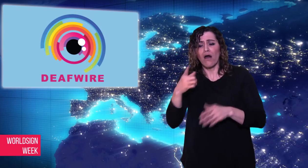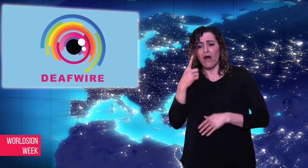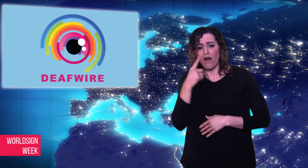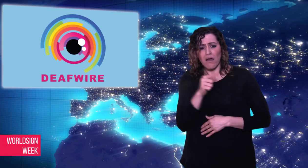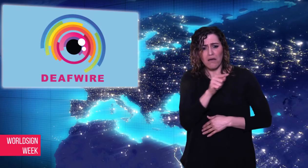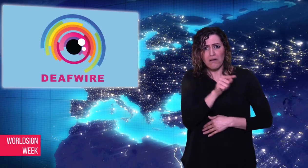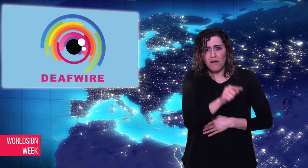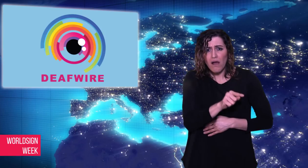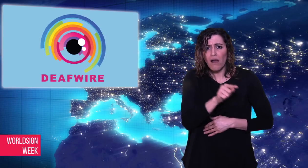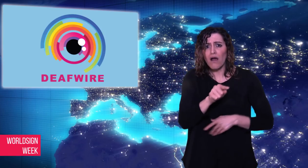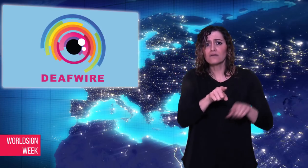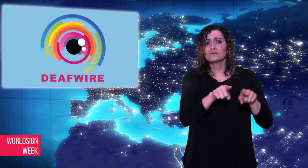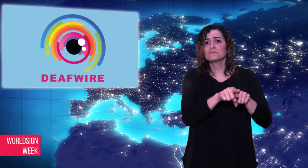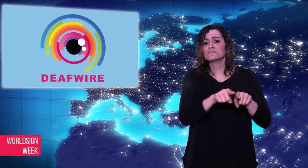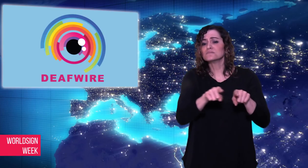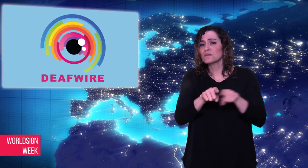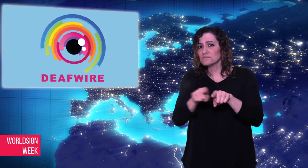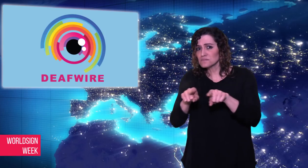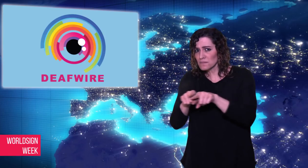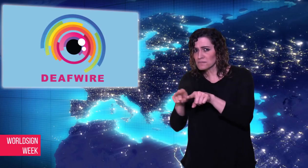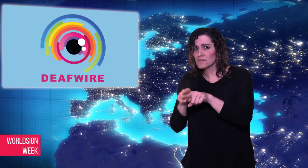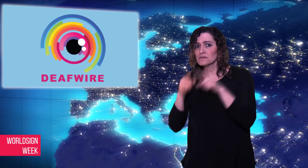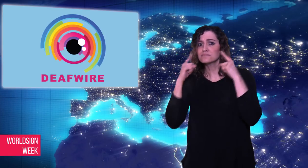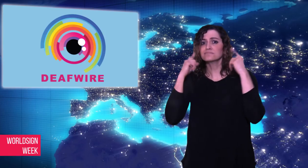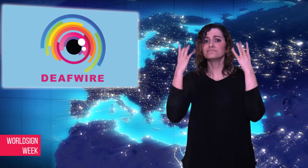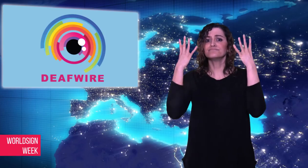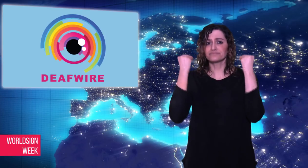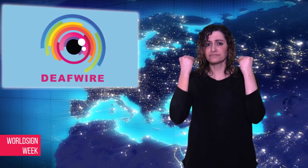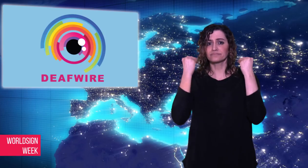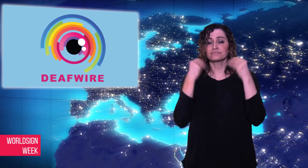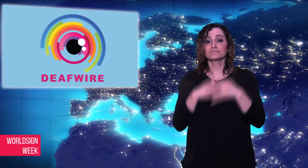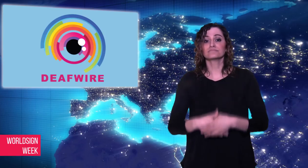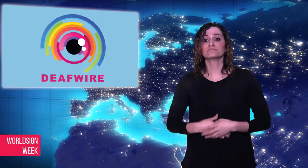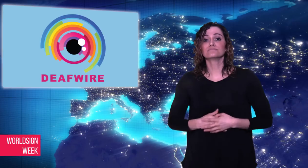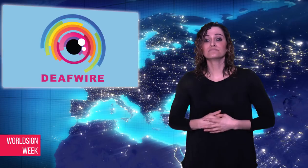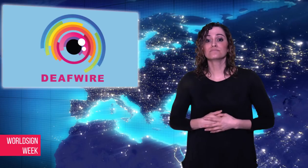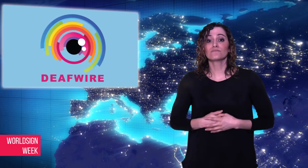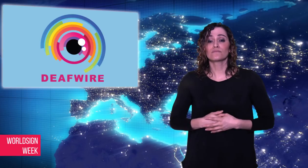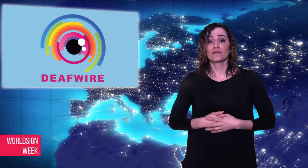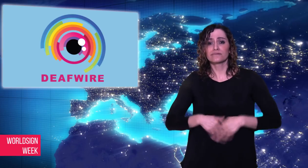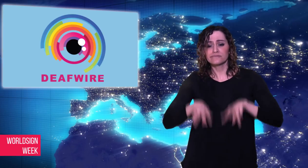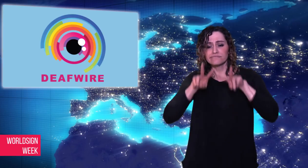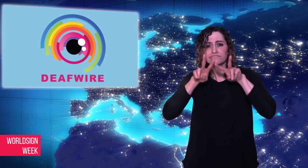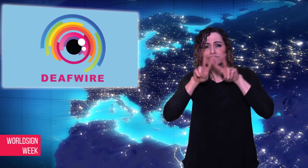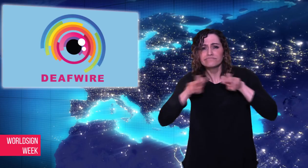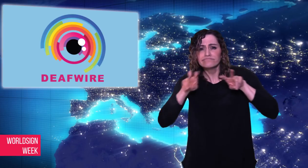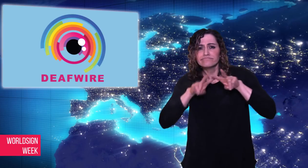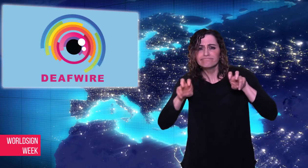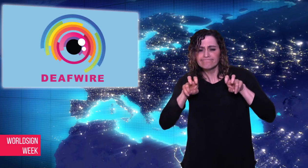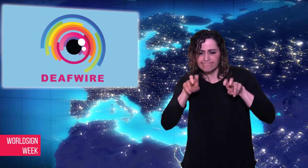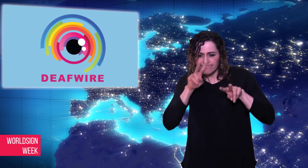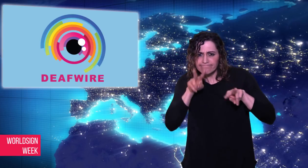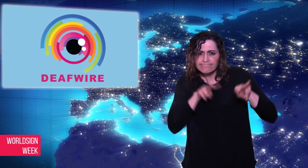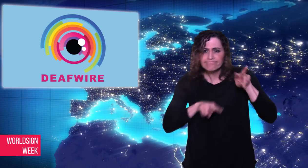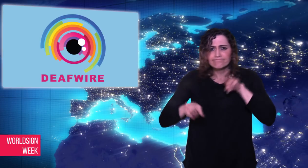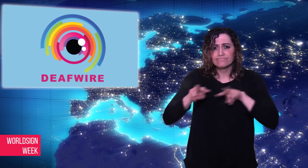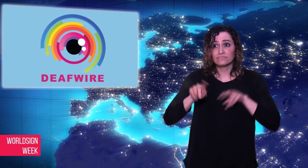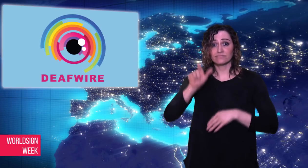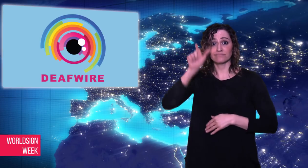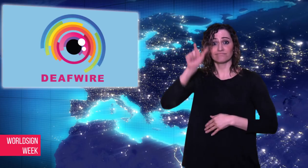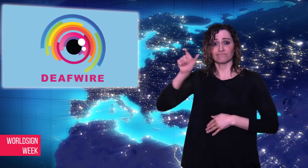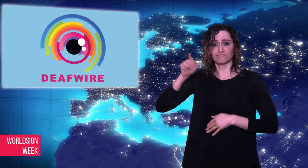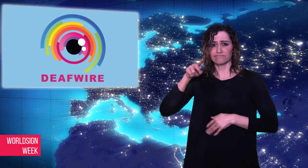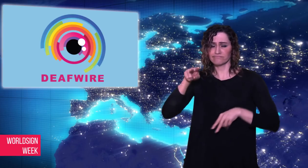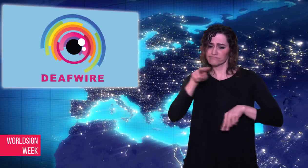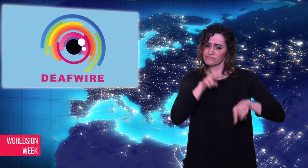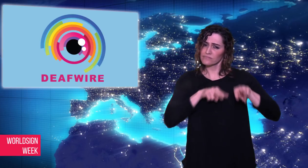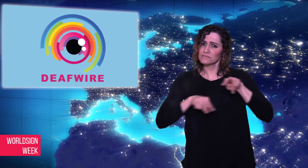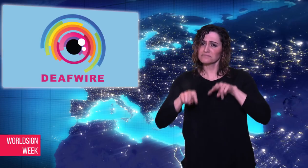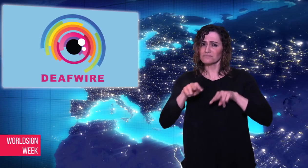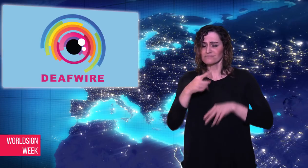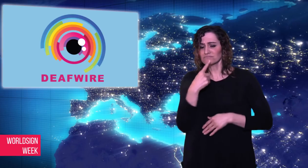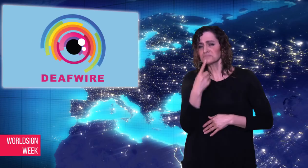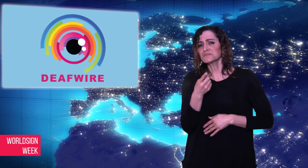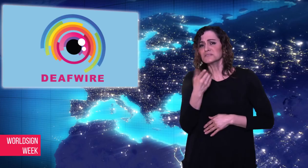their hearing be evaluated at ages